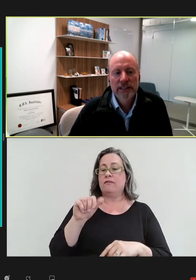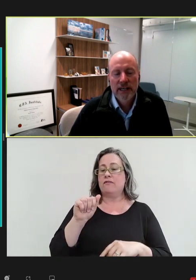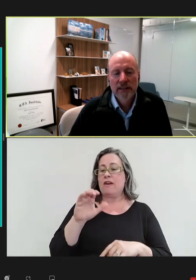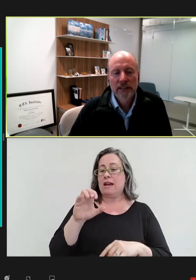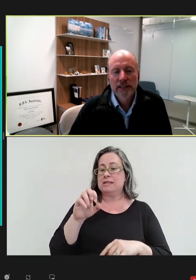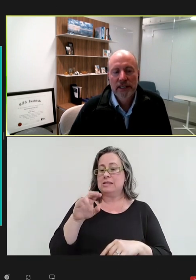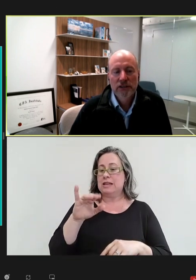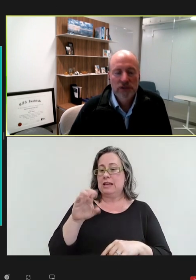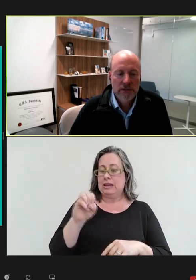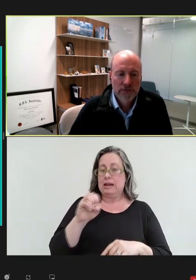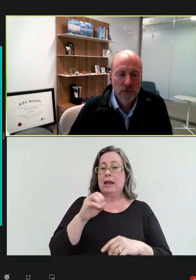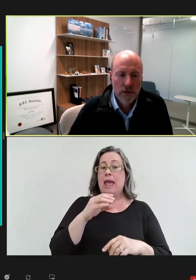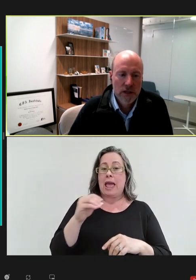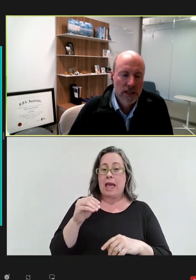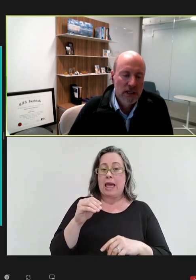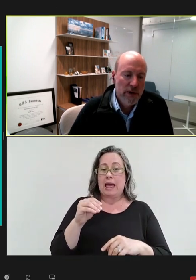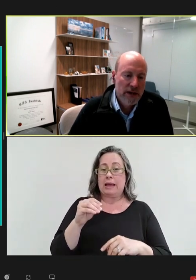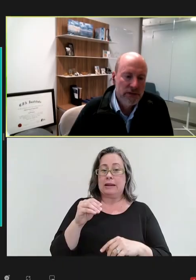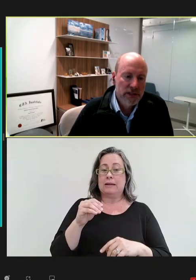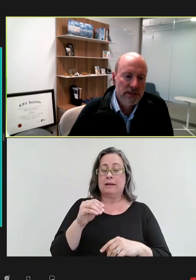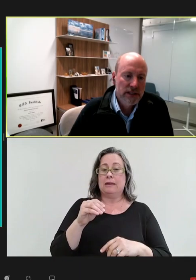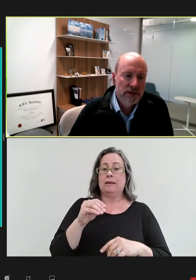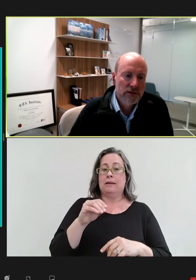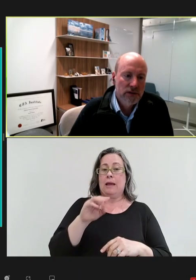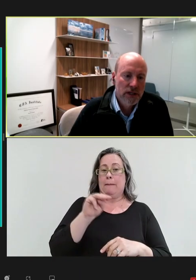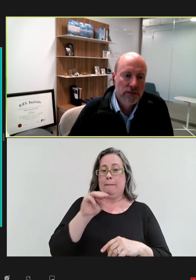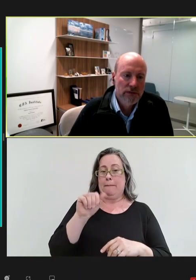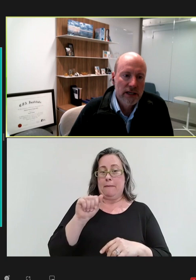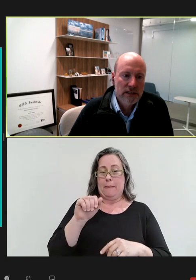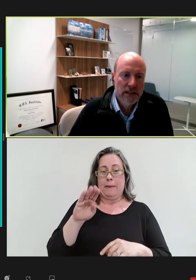that's highlighted in yellow. So, there are four pathogens that don't have a vaccine